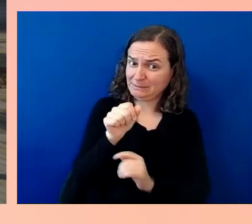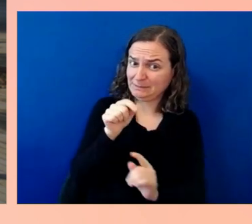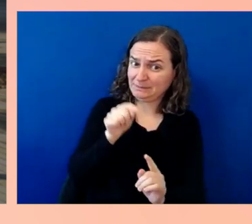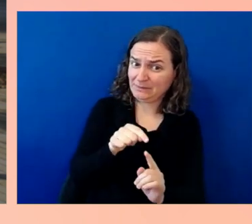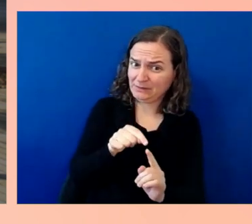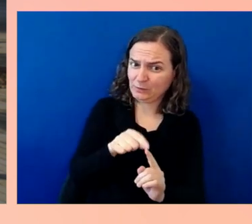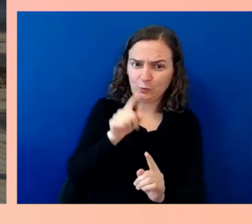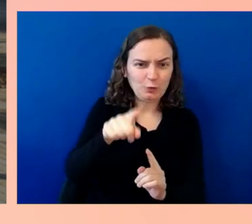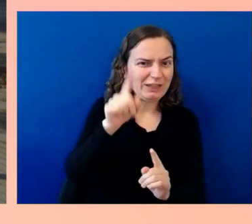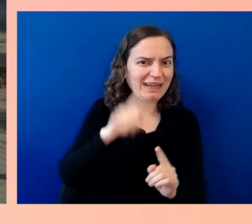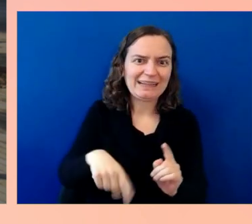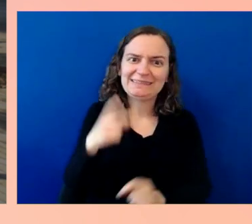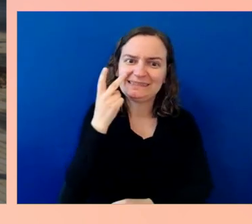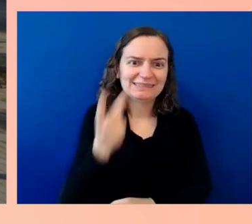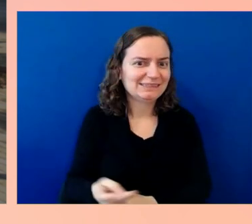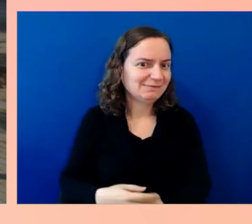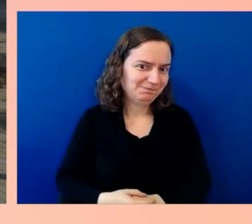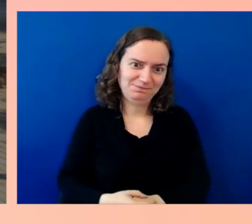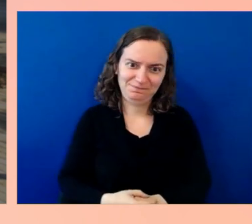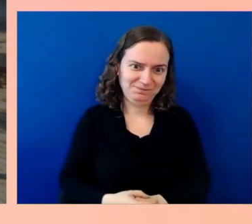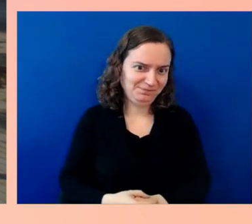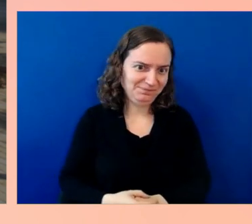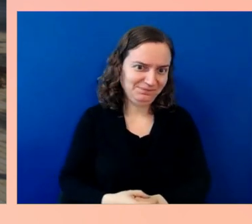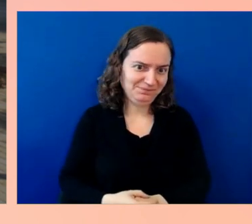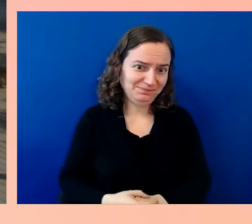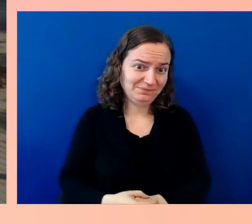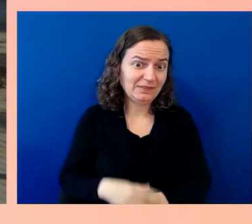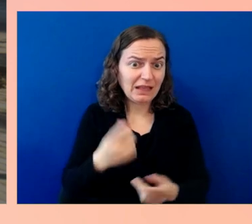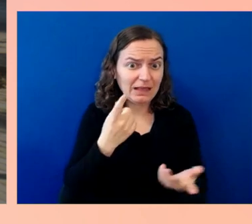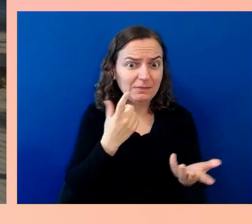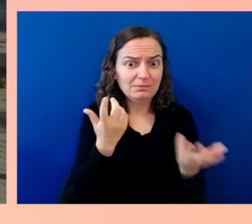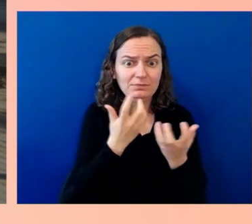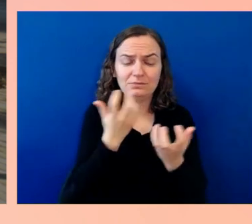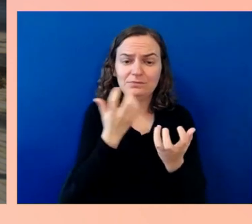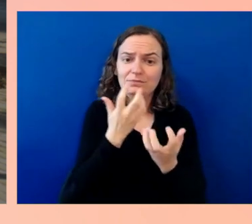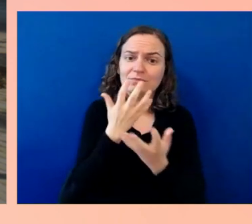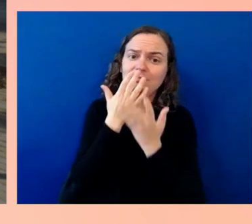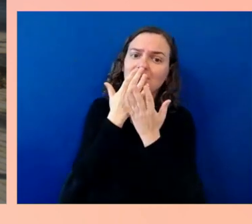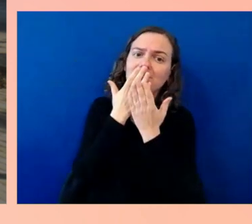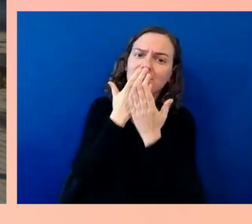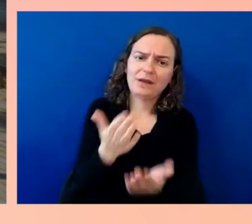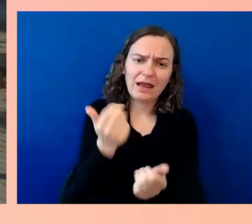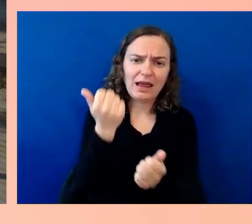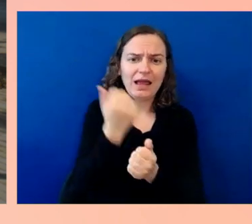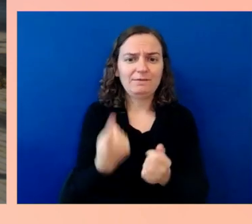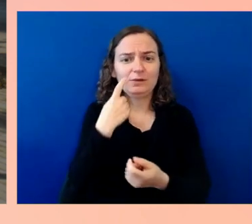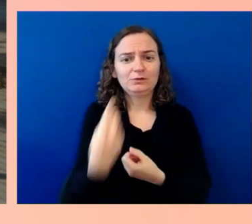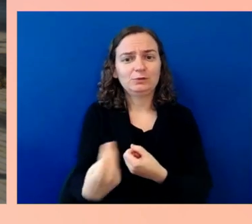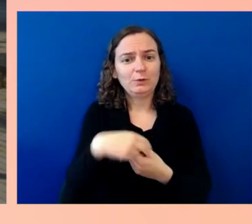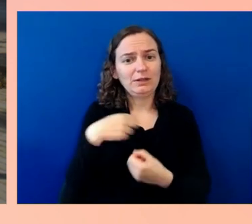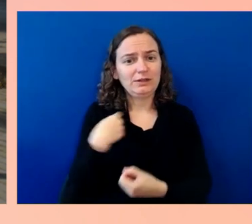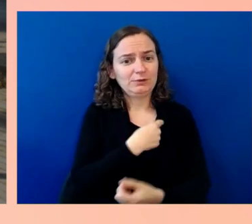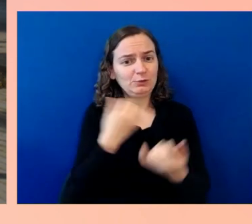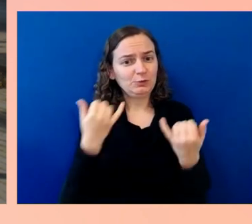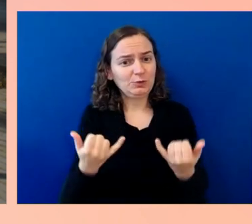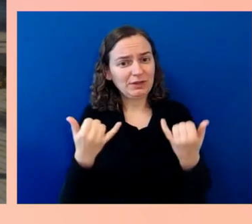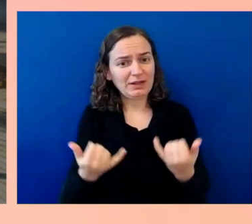I'm incredibly grateful to everyone for joining us today, to the 70 speakers that have been talking